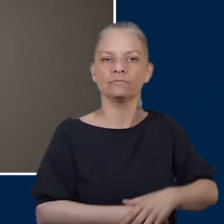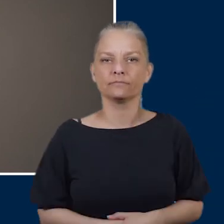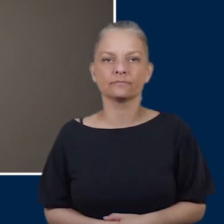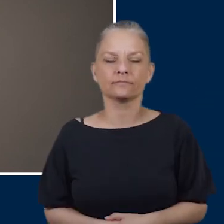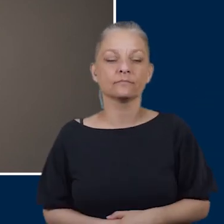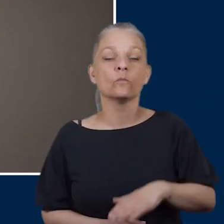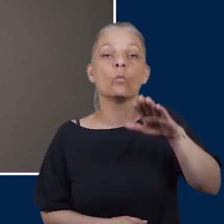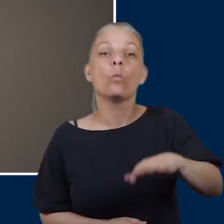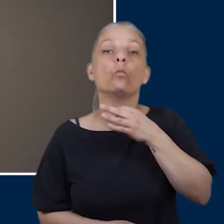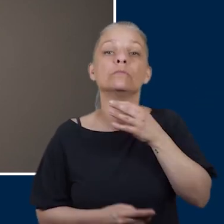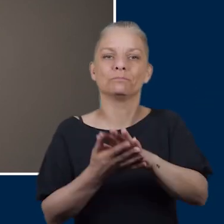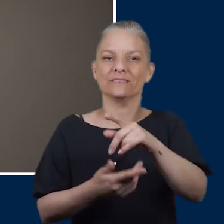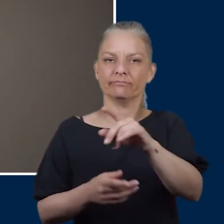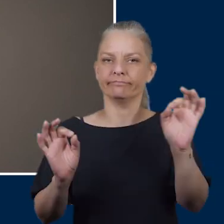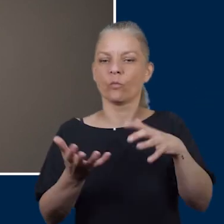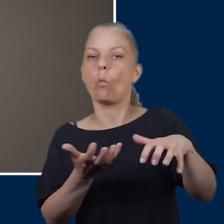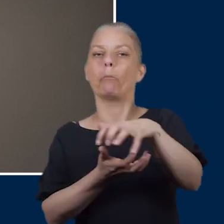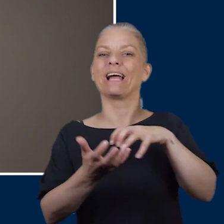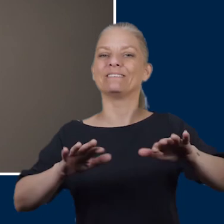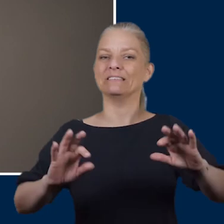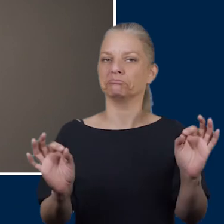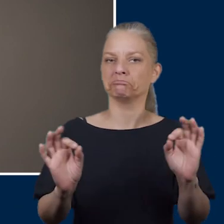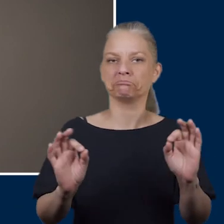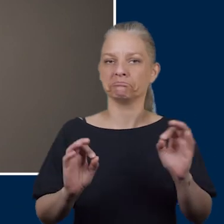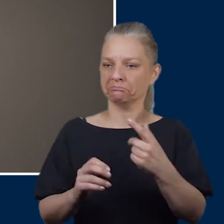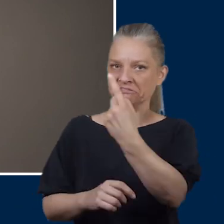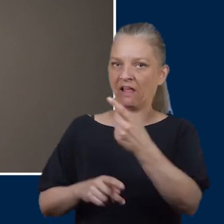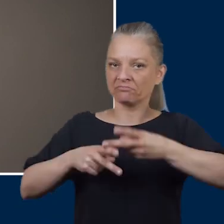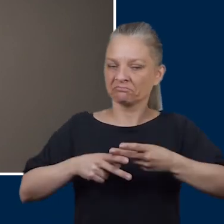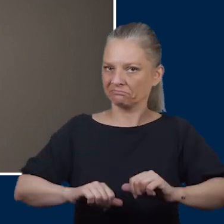Low risk is where you have no complications to your feet and you would be able to self-manage